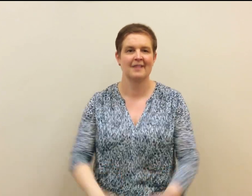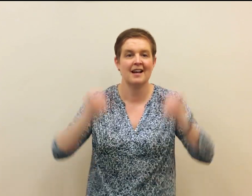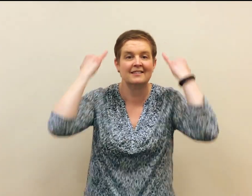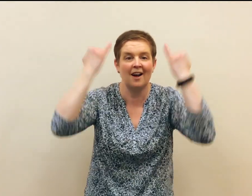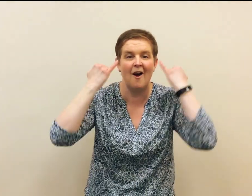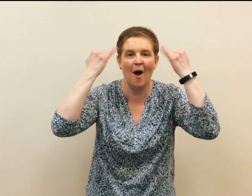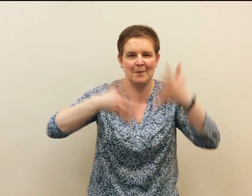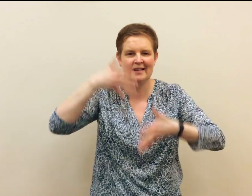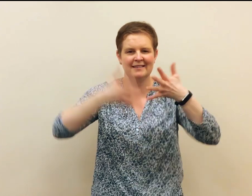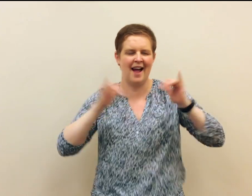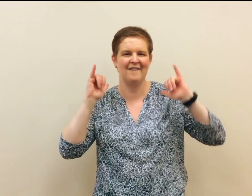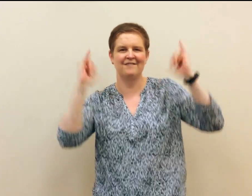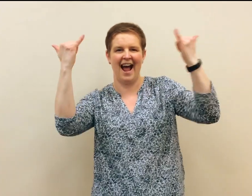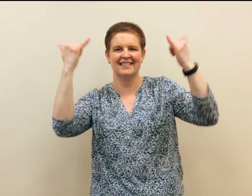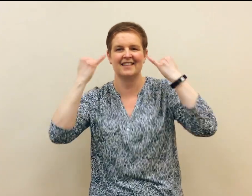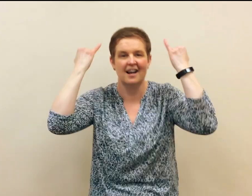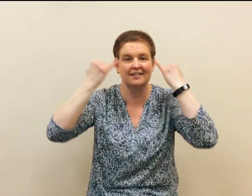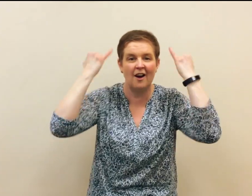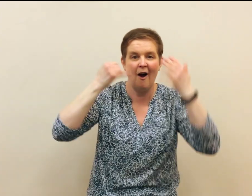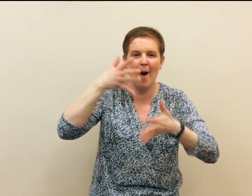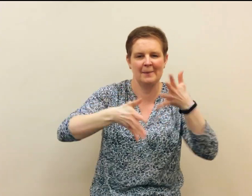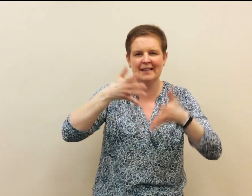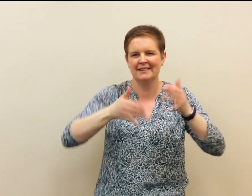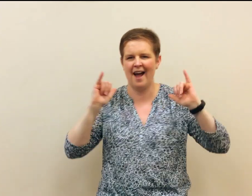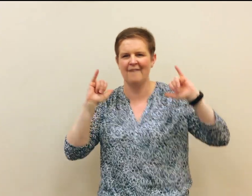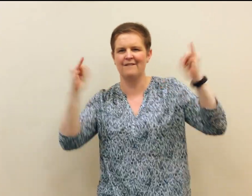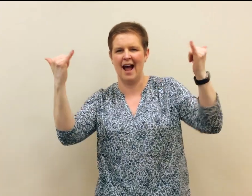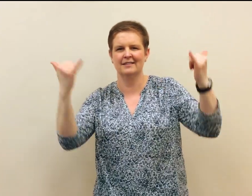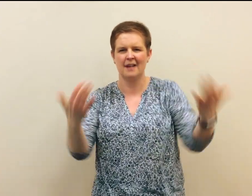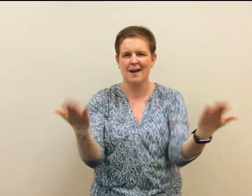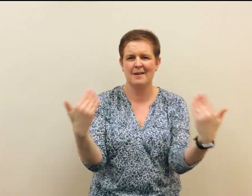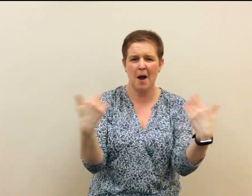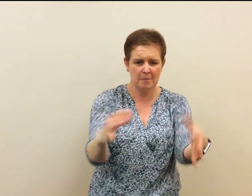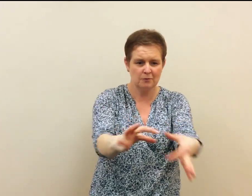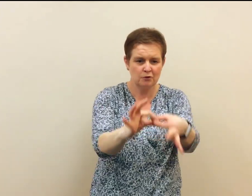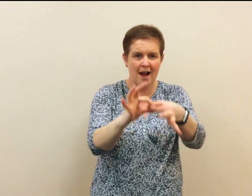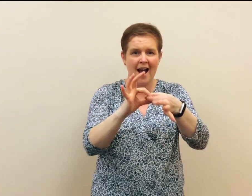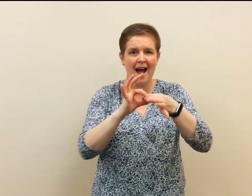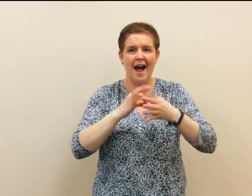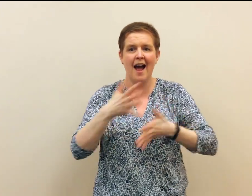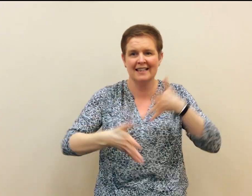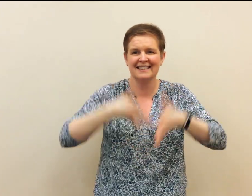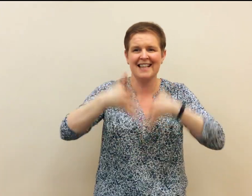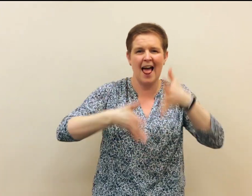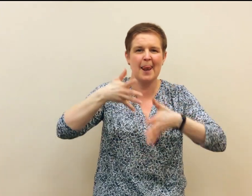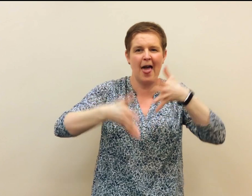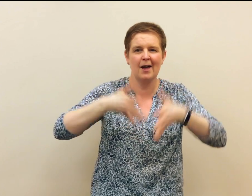Derby Signfest, Derby Signfest Come and share sign language